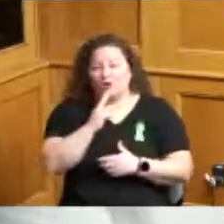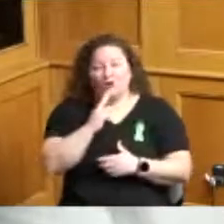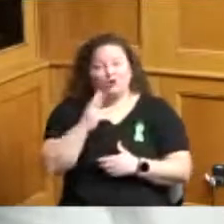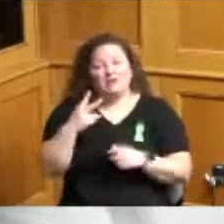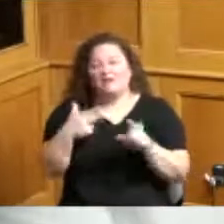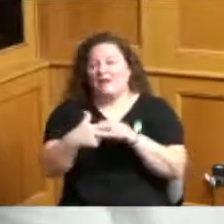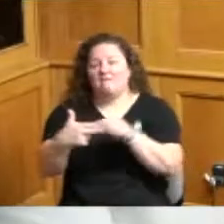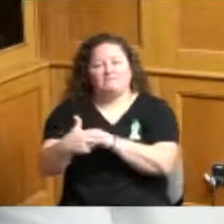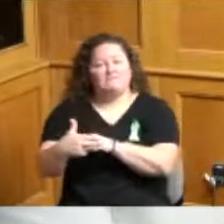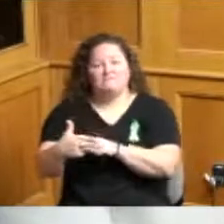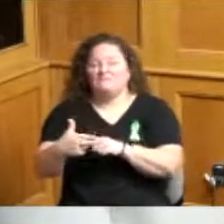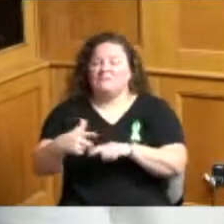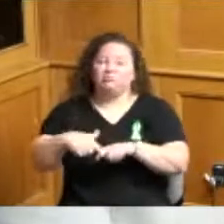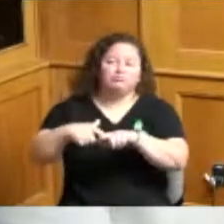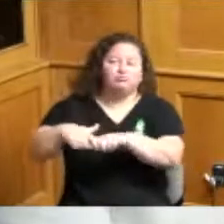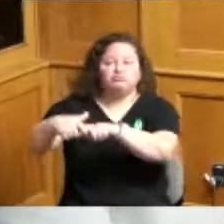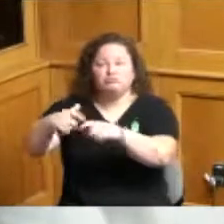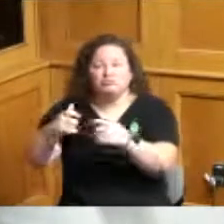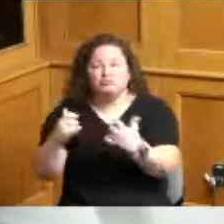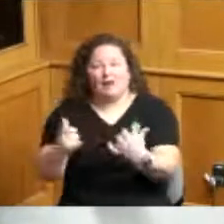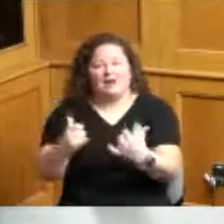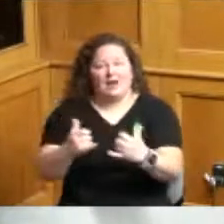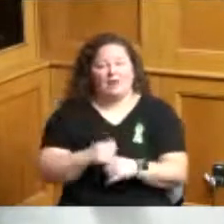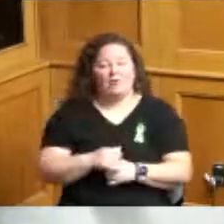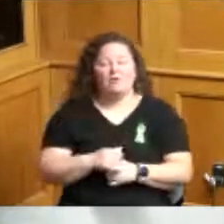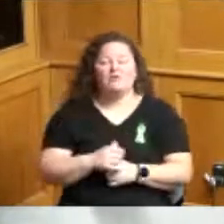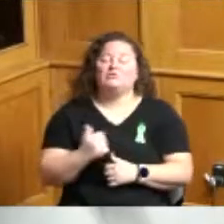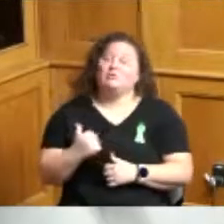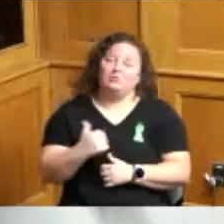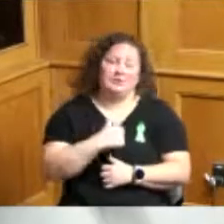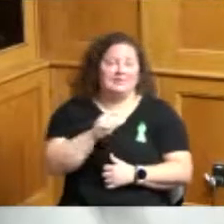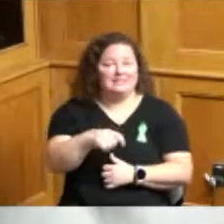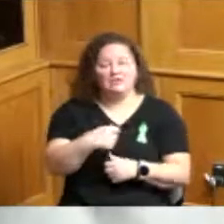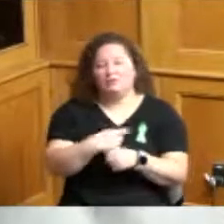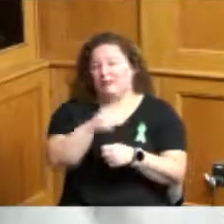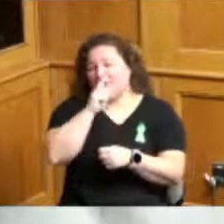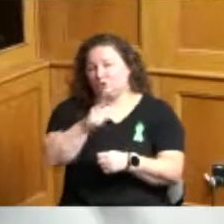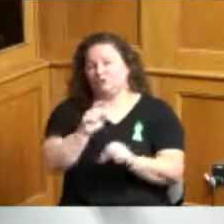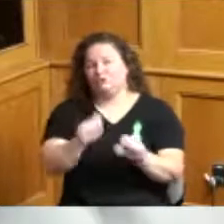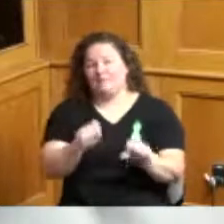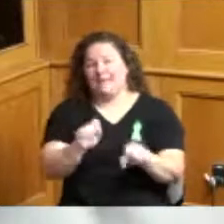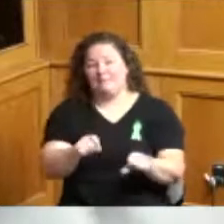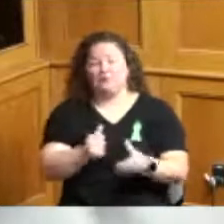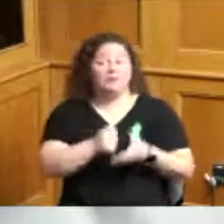so we want to make sure that we can connect people quickly so that they don't get cut off